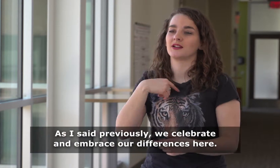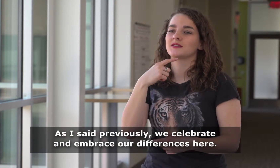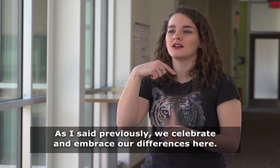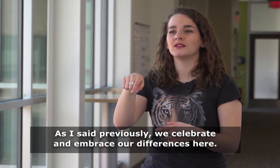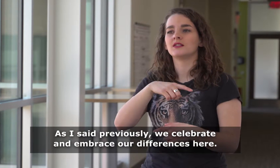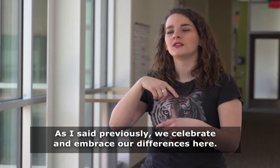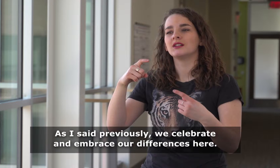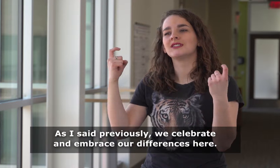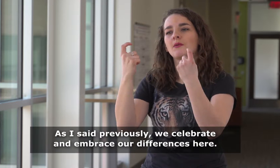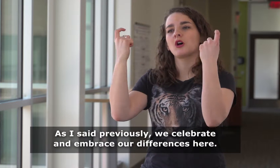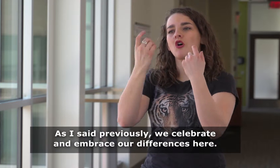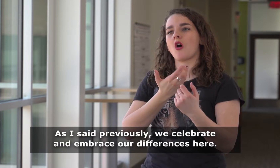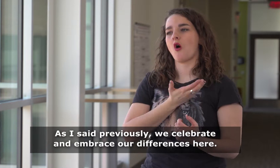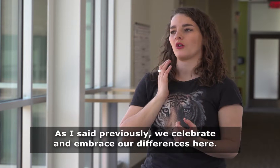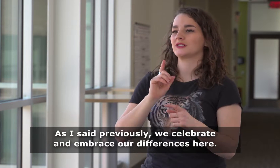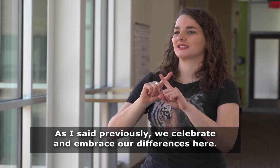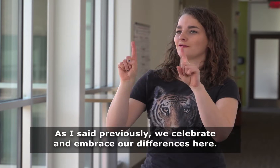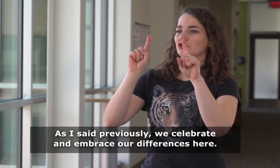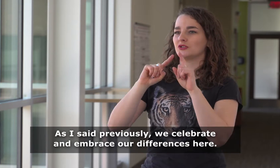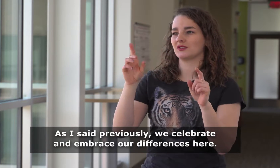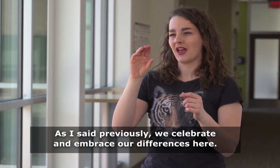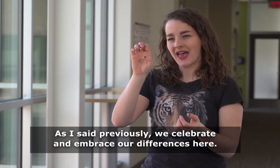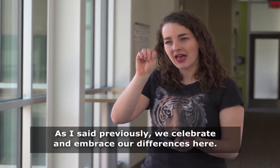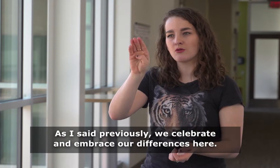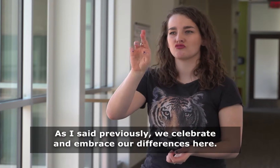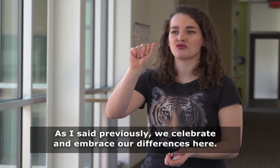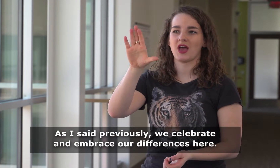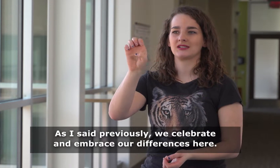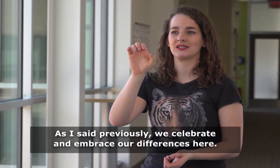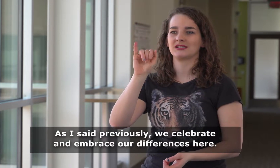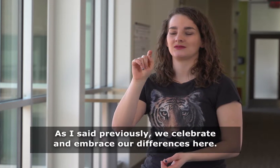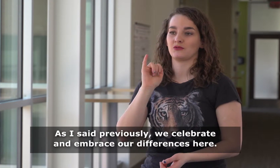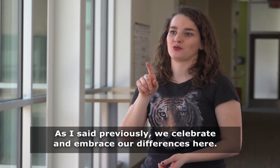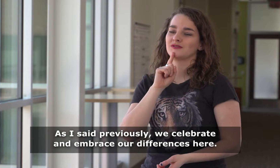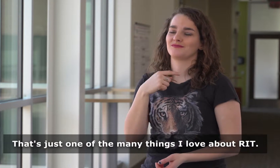As I said previously, we celebrate and embrace our differences here.